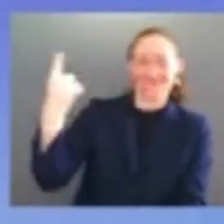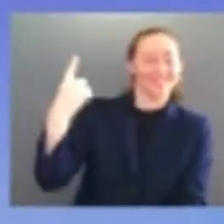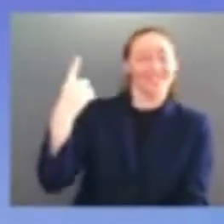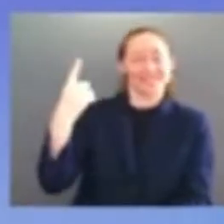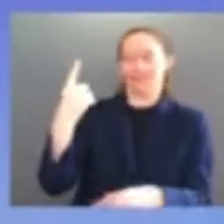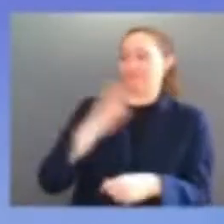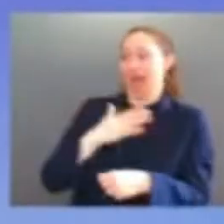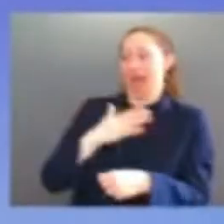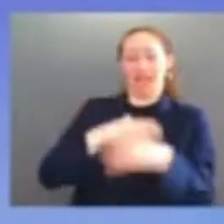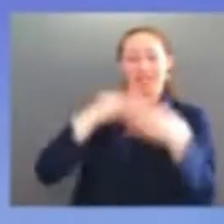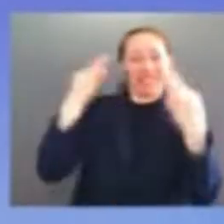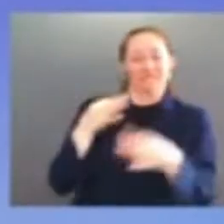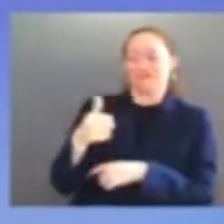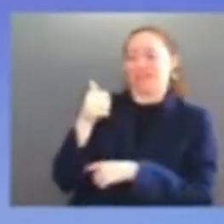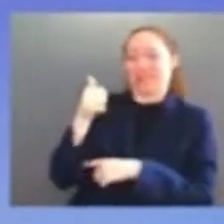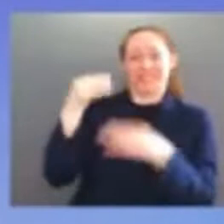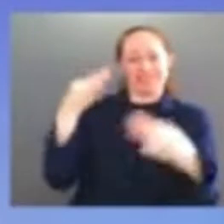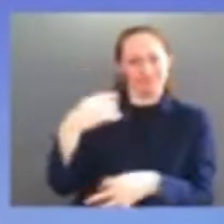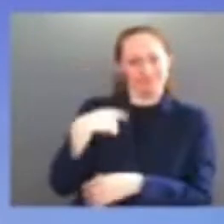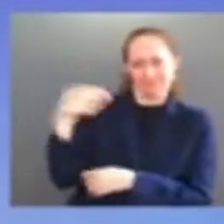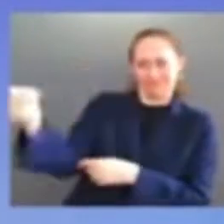my name is joe biden please sit down i'm jill's husband